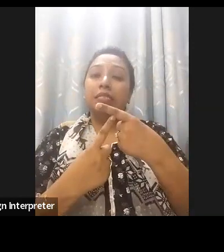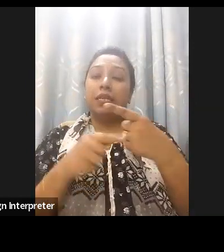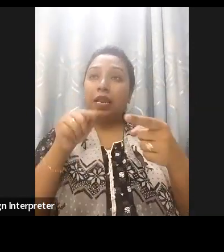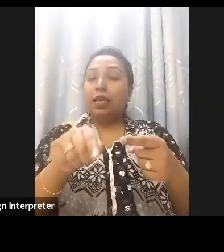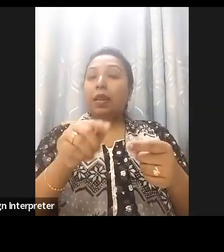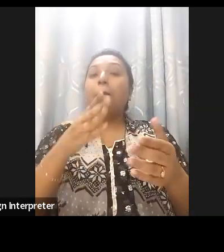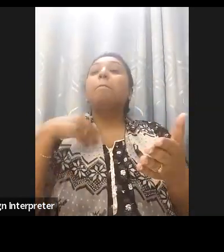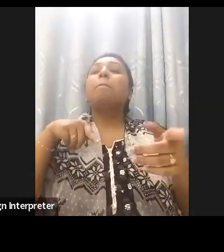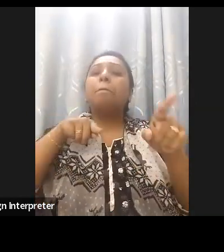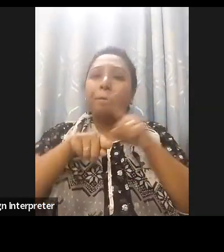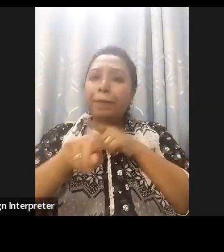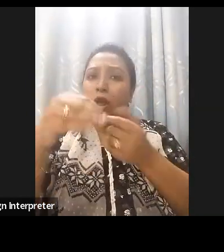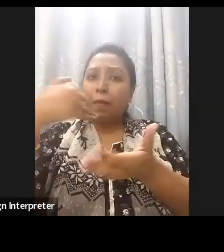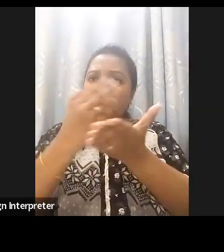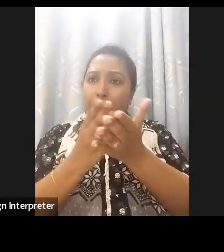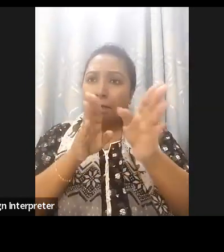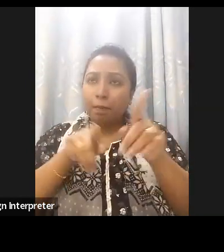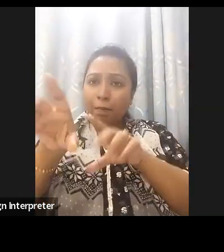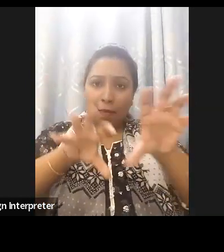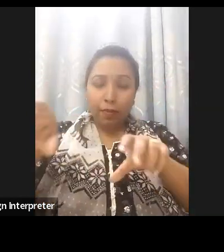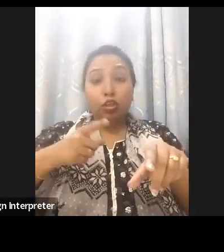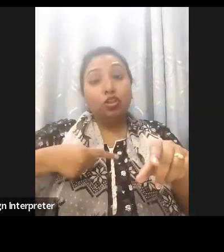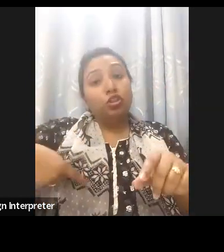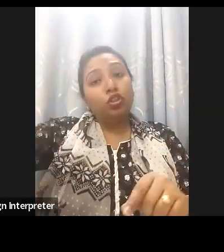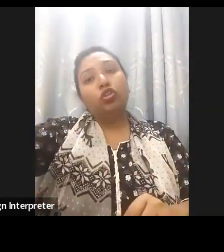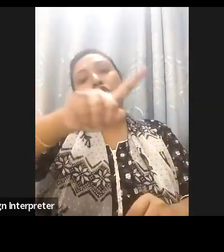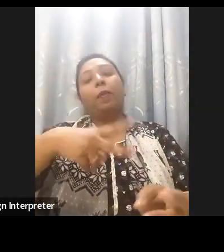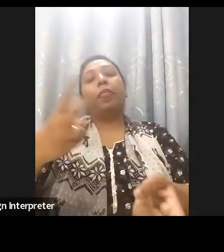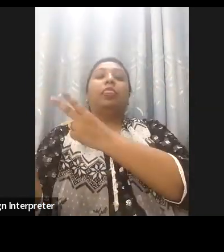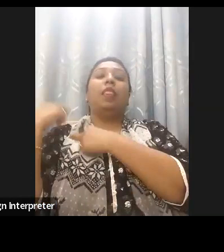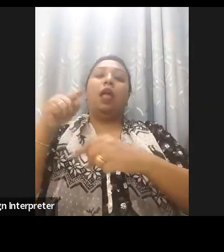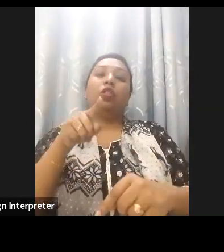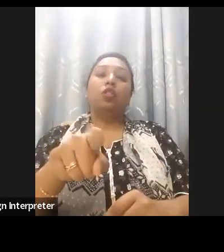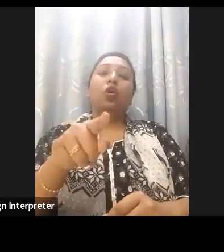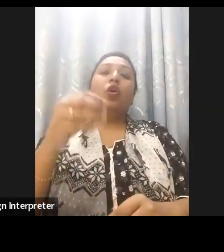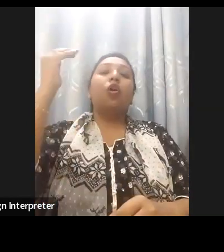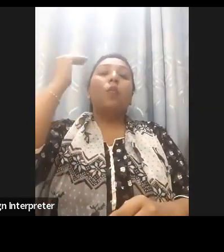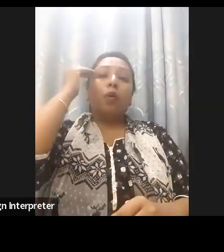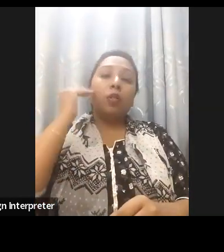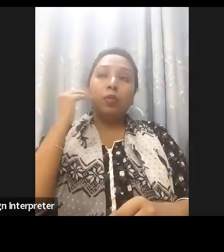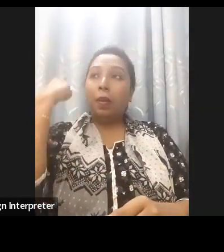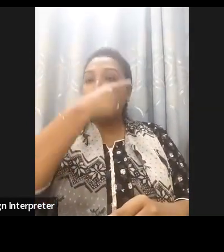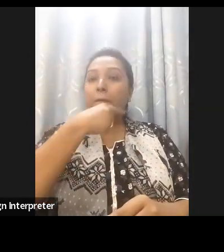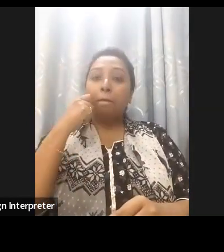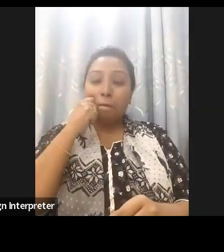digital inclusion. What we've seen around the globe is ICT Ministry